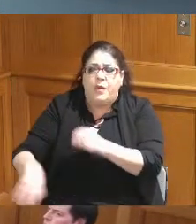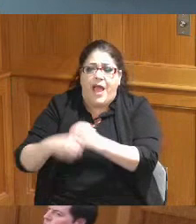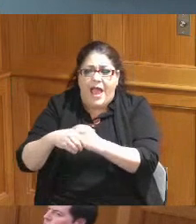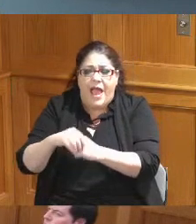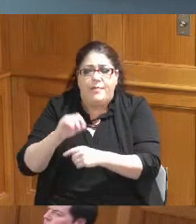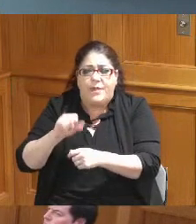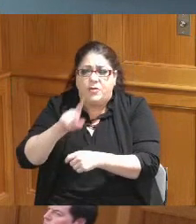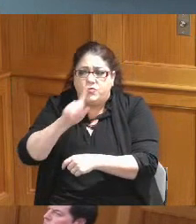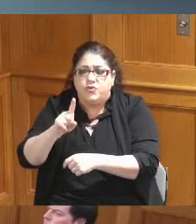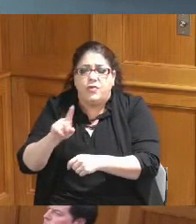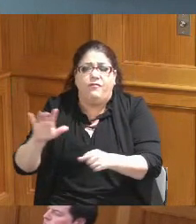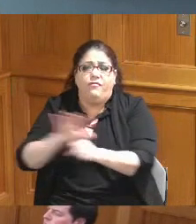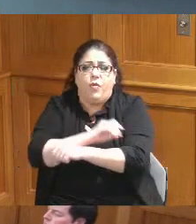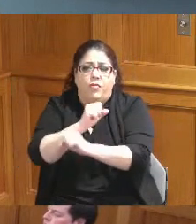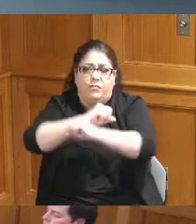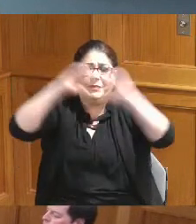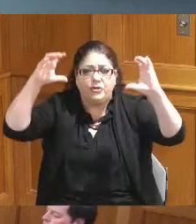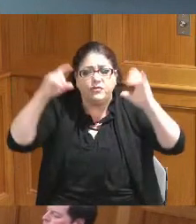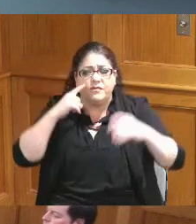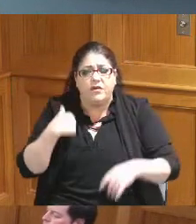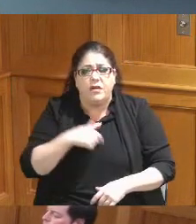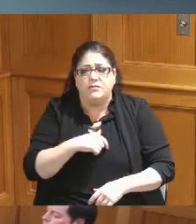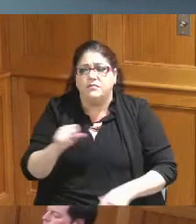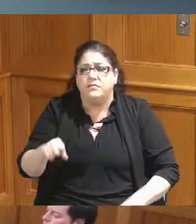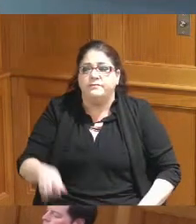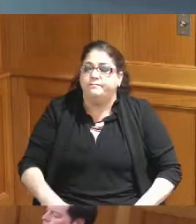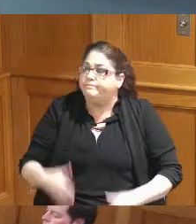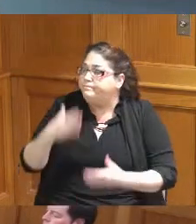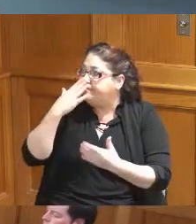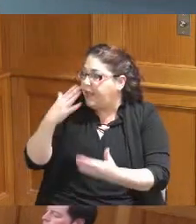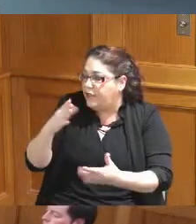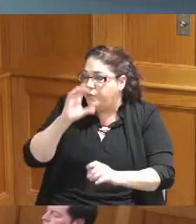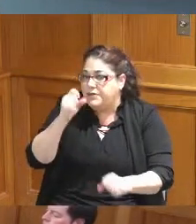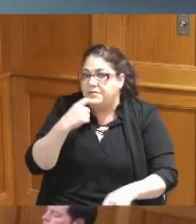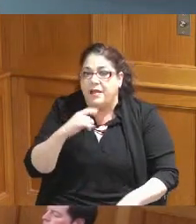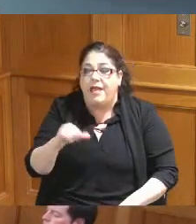it provides a full picture we can certainly do that okay thank you and like I said I haven't made